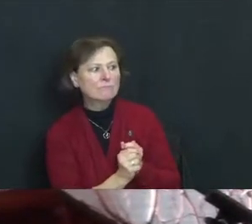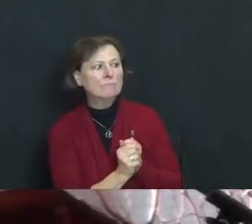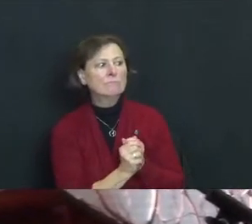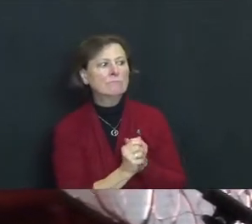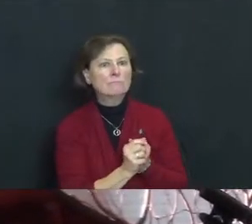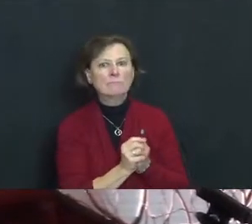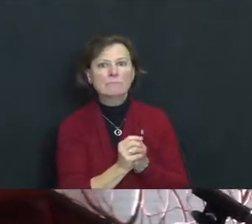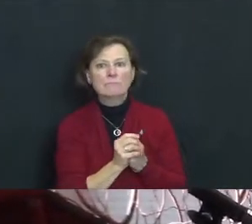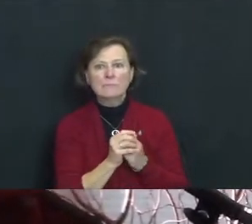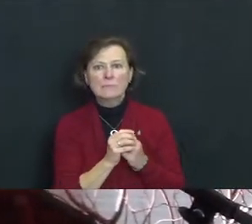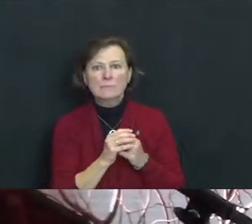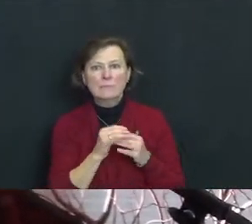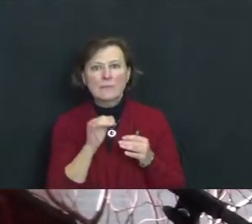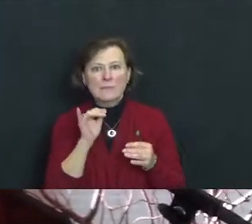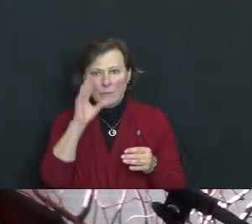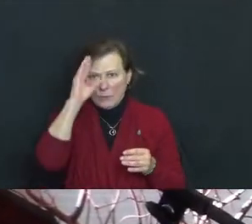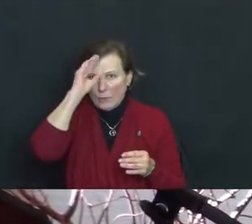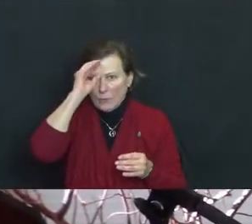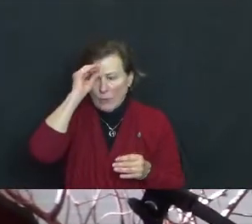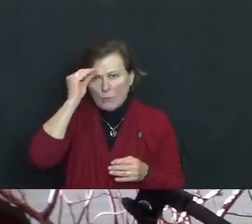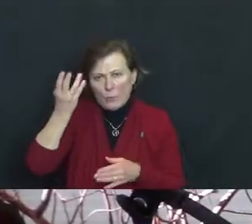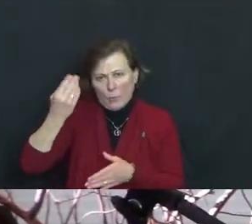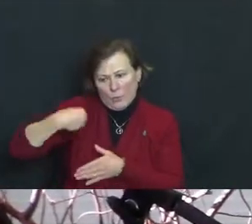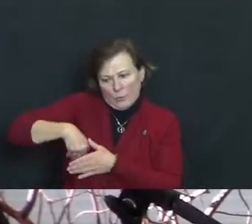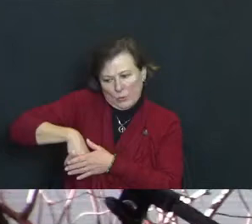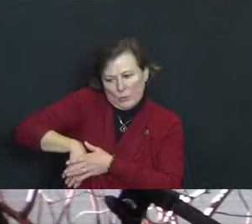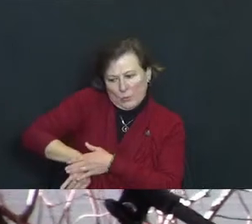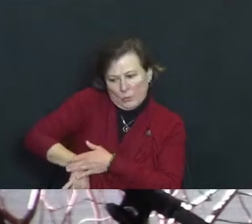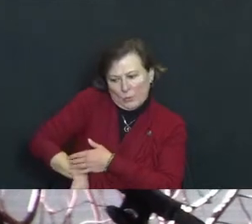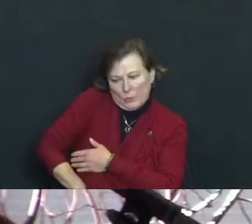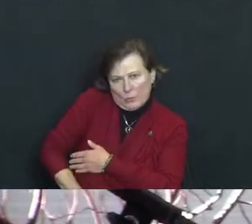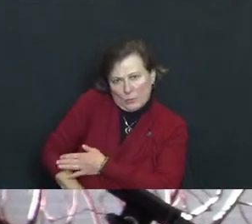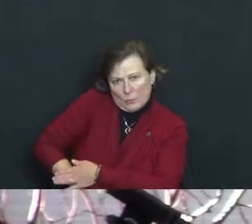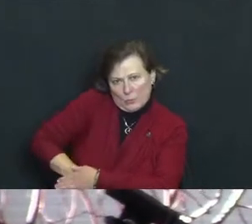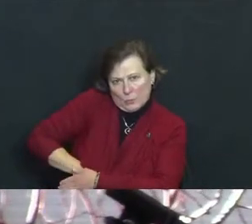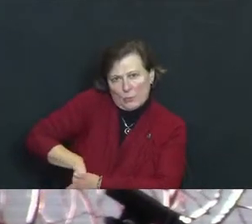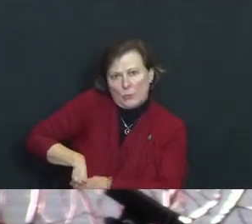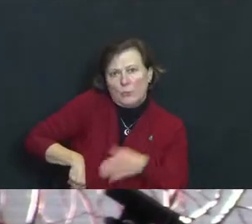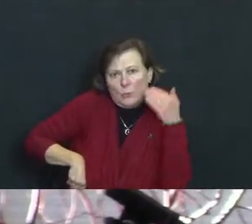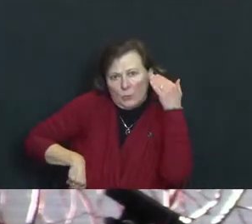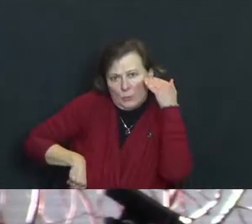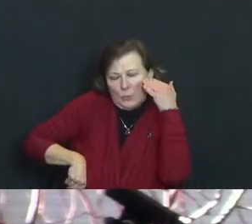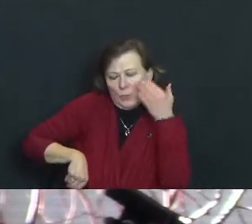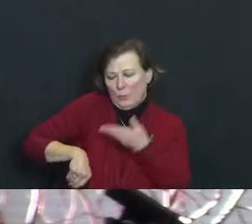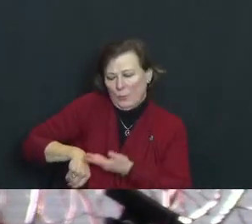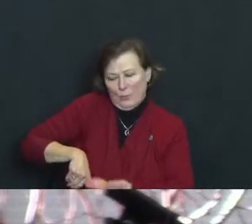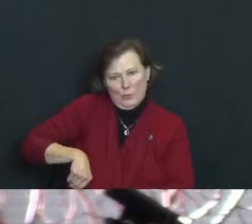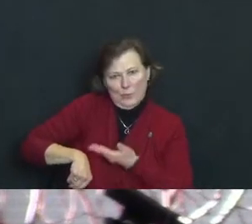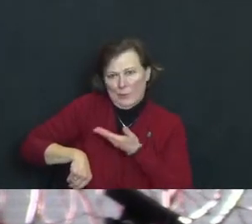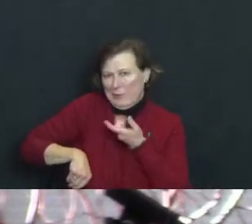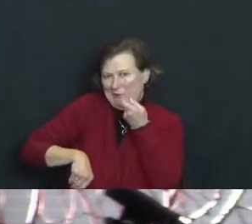Into his coat reached the boy child, knowing well there was little there.